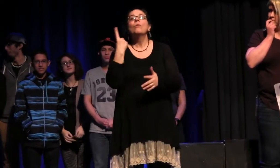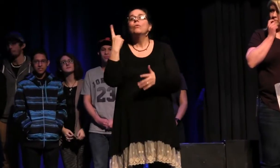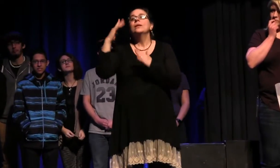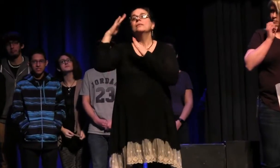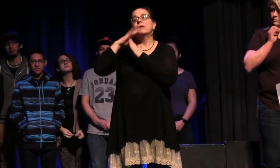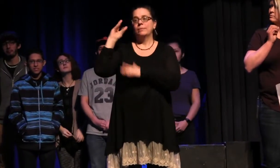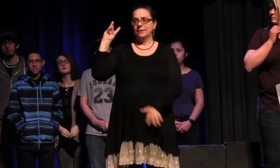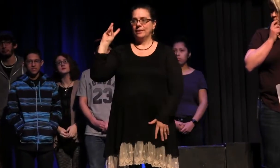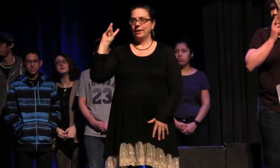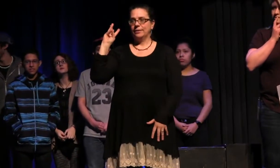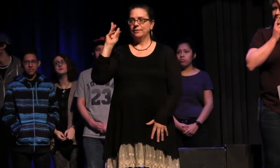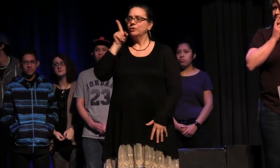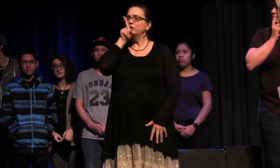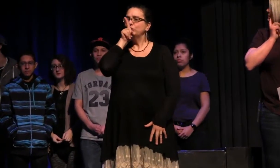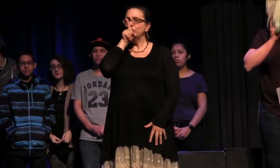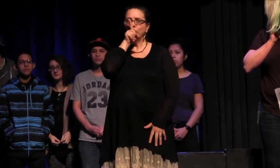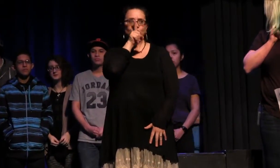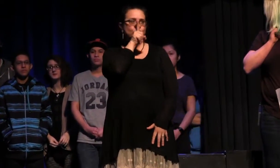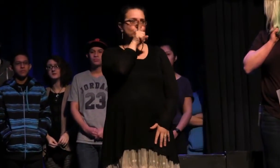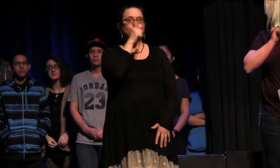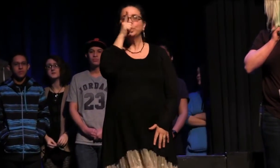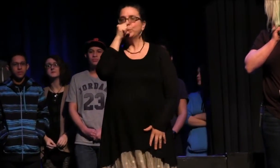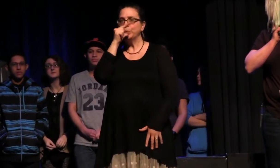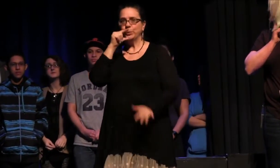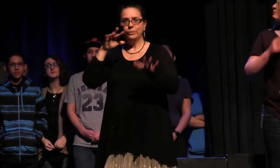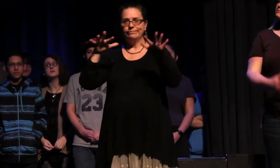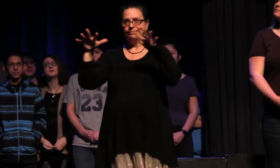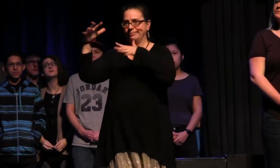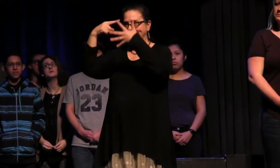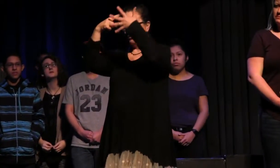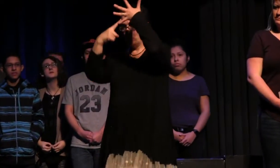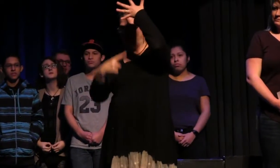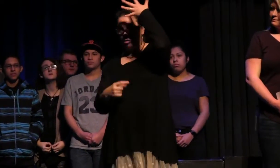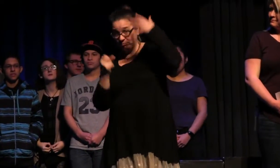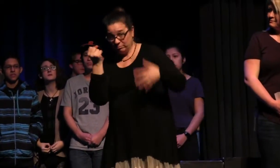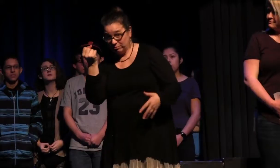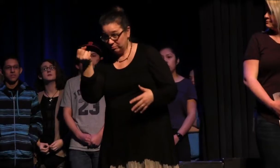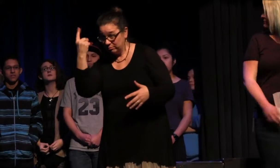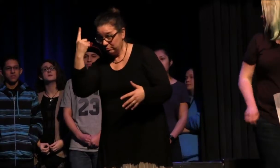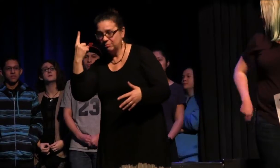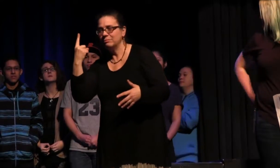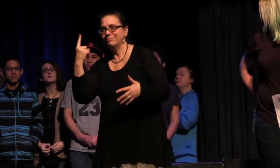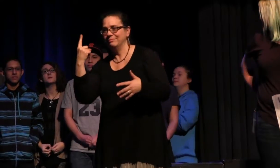Only the top 6. Shhhh... Whoever makes it to top 6. Got it?